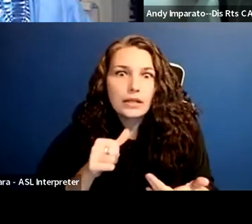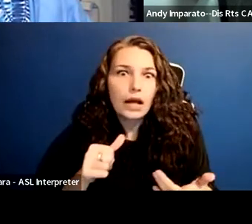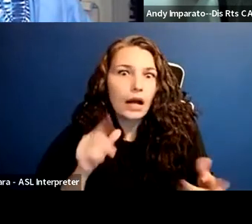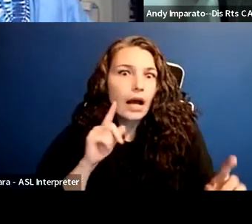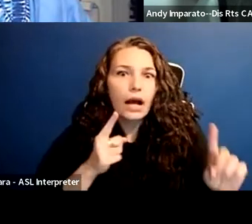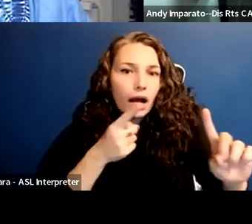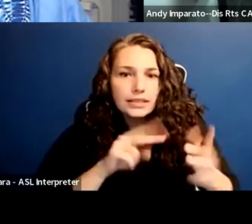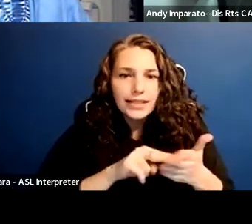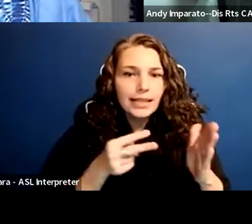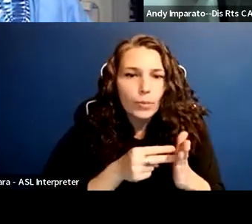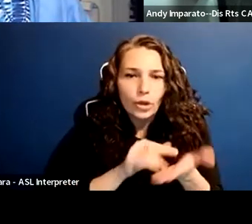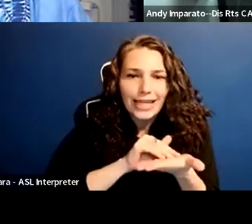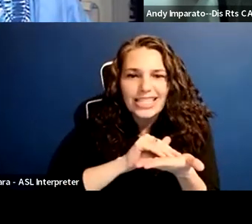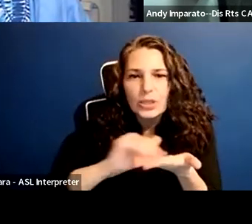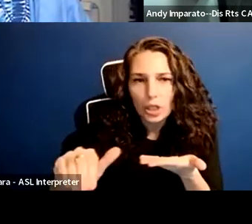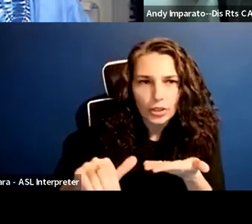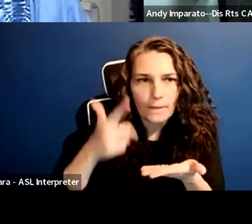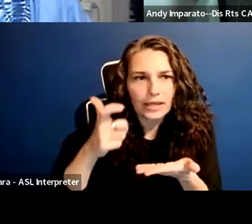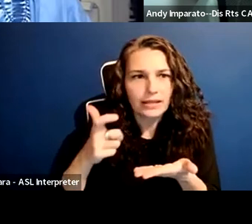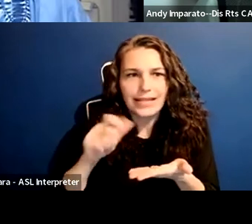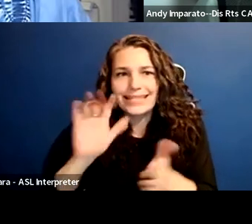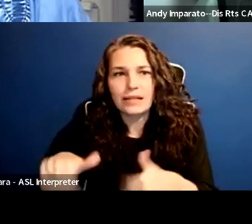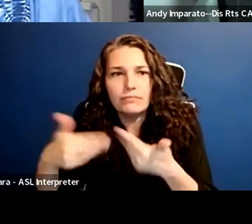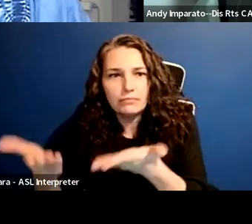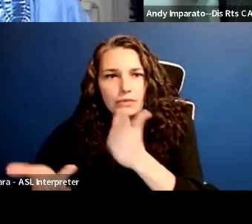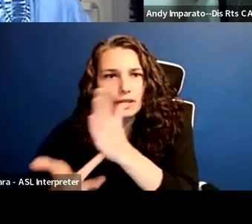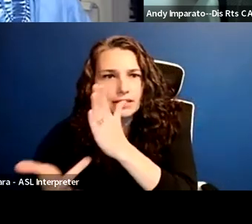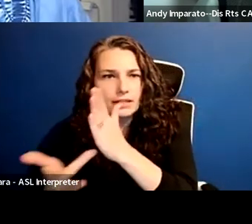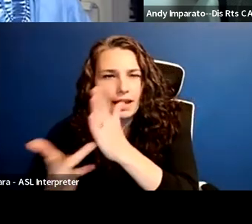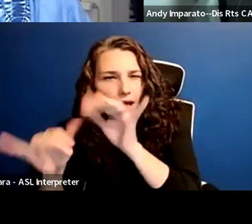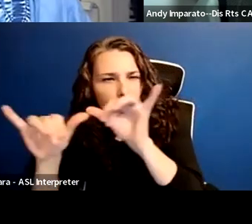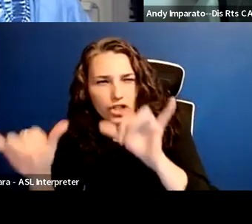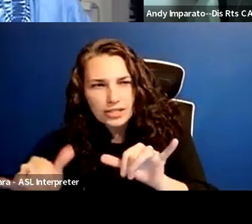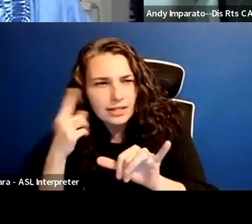they shouldn't be liable under the Americans with Disabilities Act. It's a ridiculous argument.